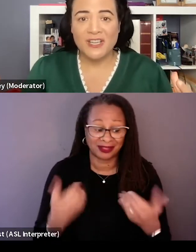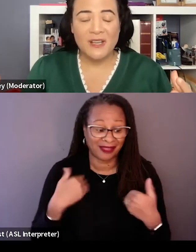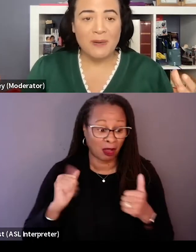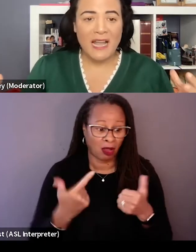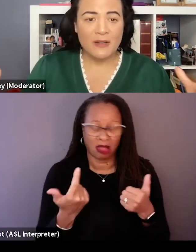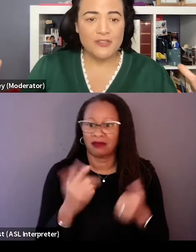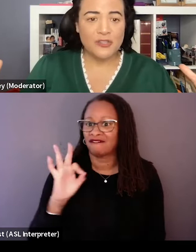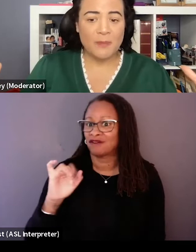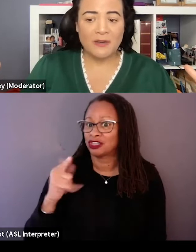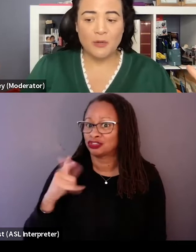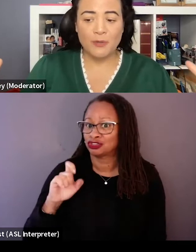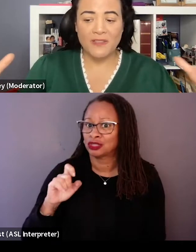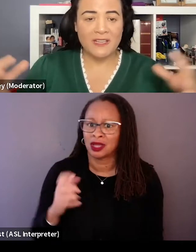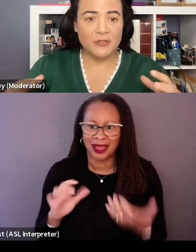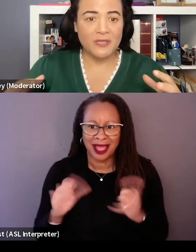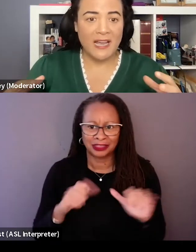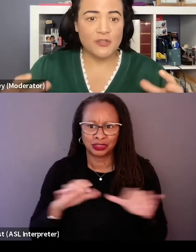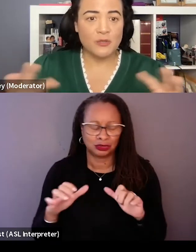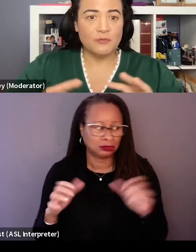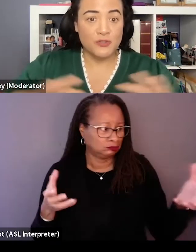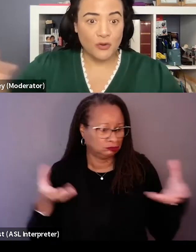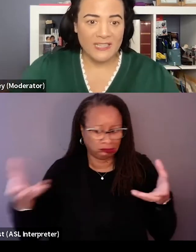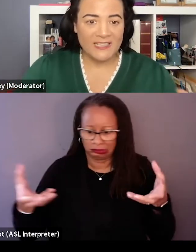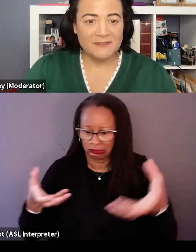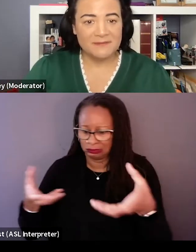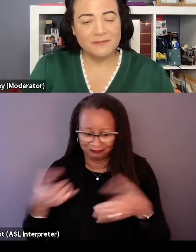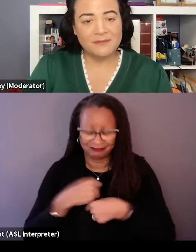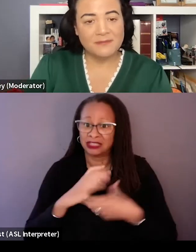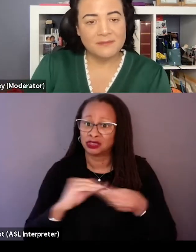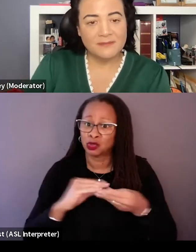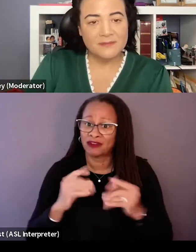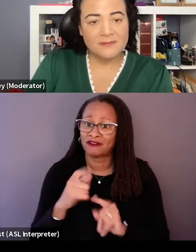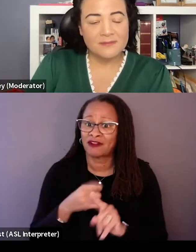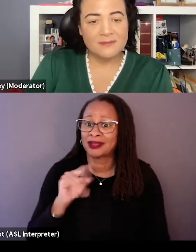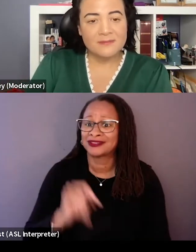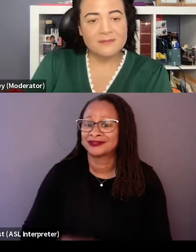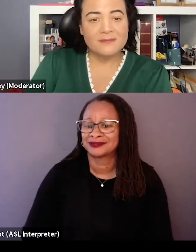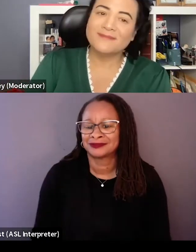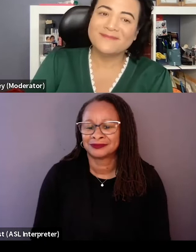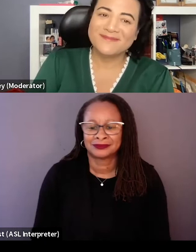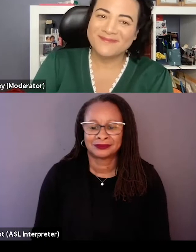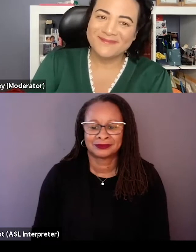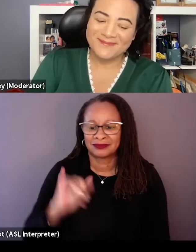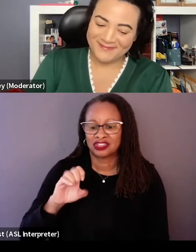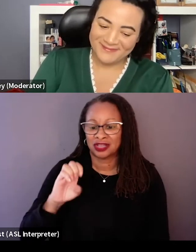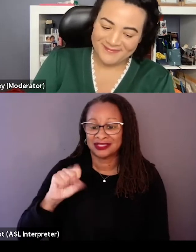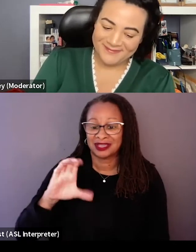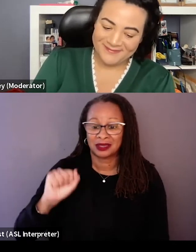but how did you go about, putting that into an actual storyline? Yeah, Jess, do you wanna speak to the pre-interviews that you did?